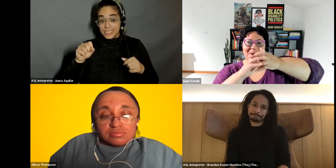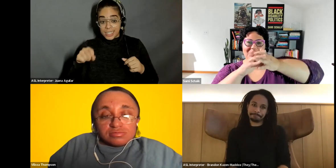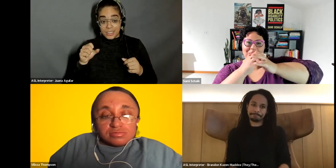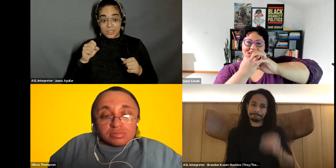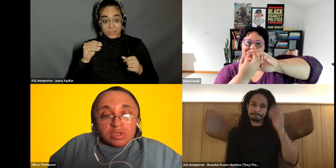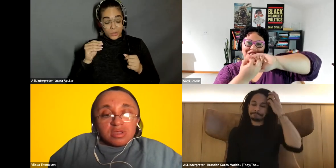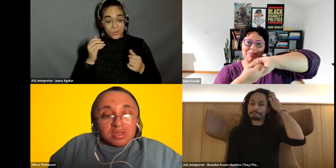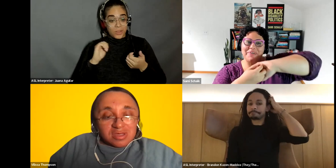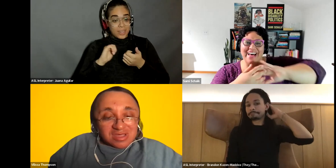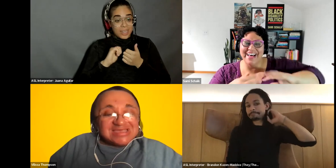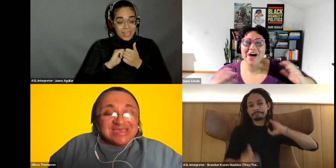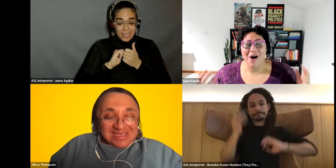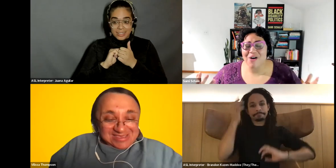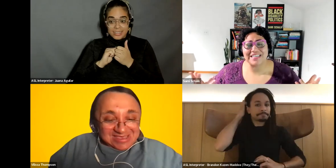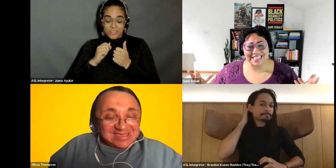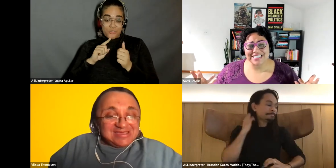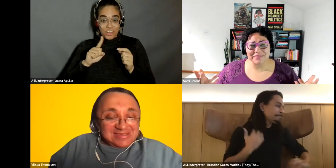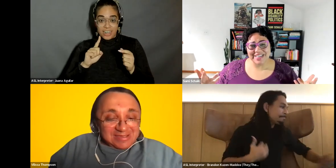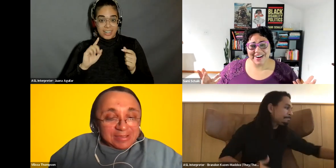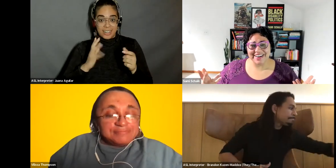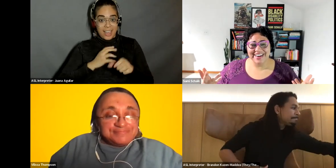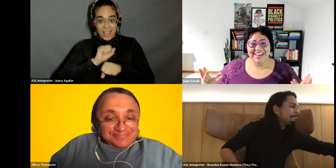Vilissa Thompson: all mashed up all the systems are.